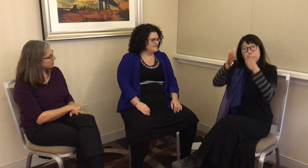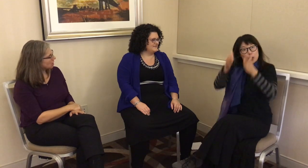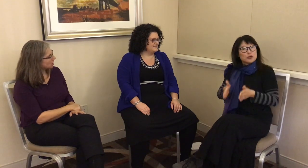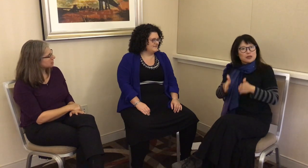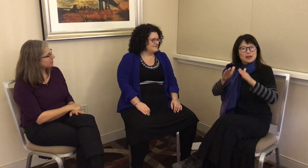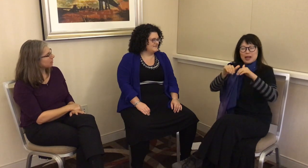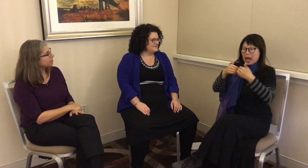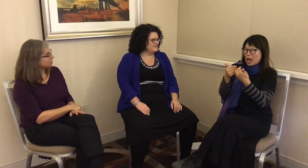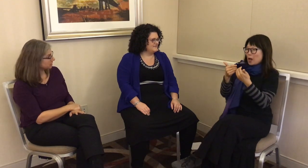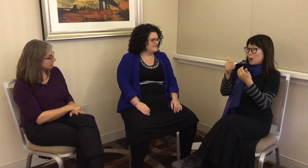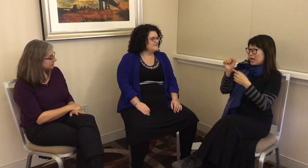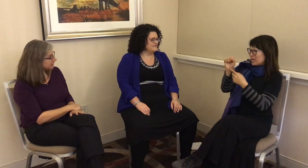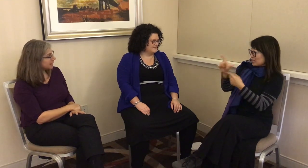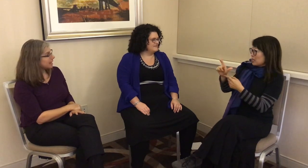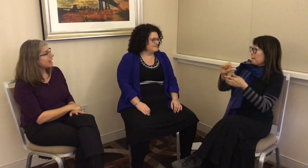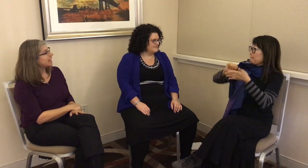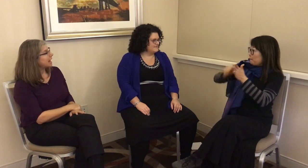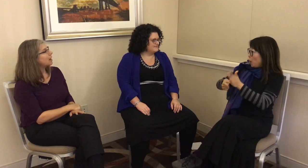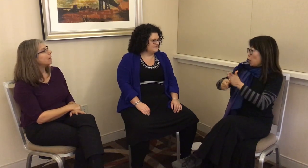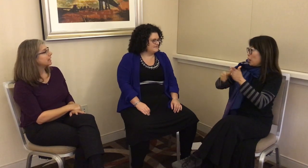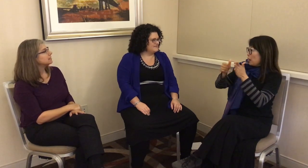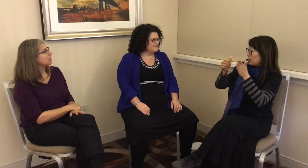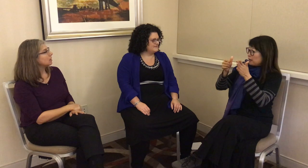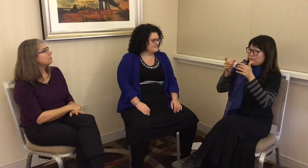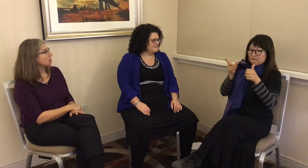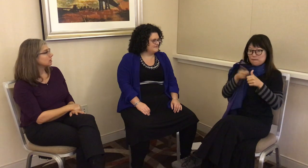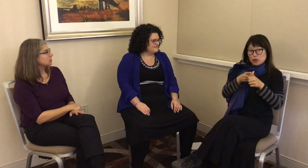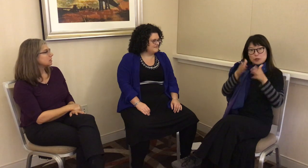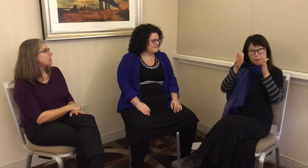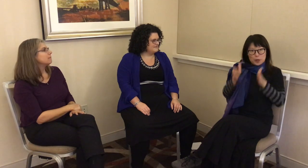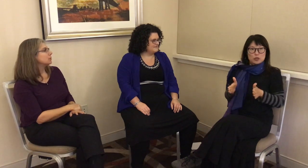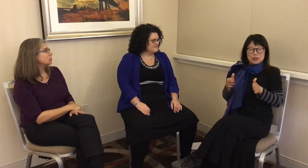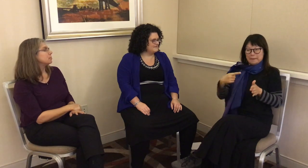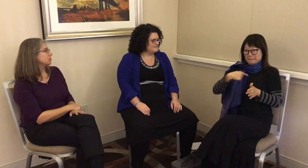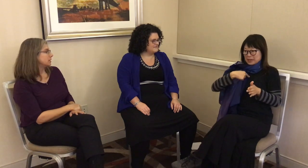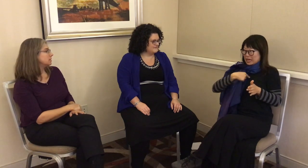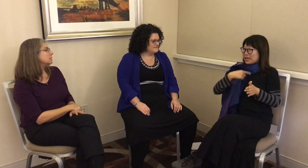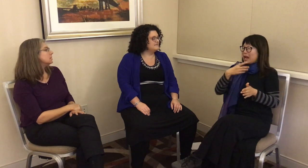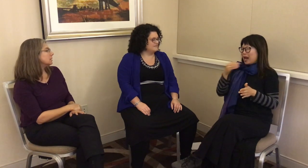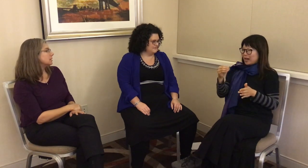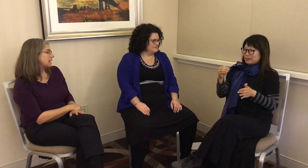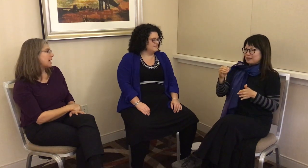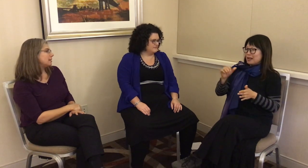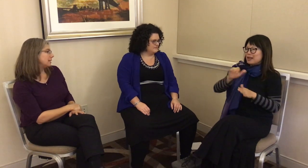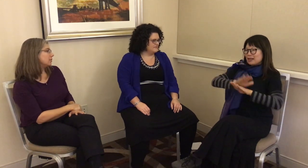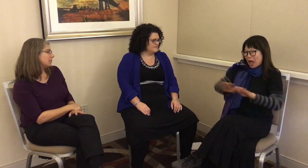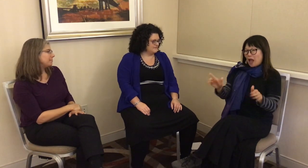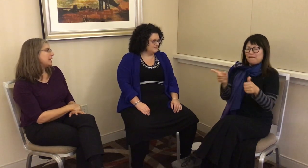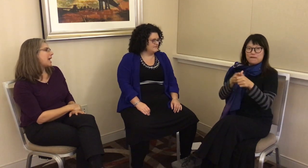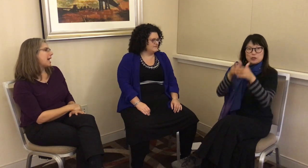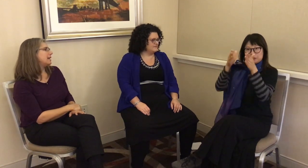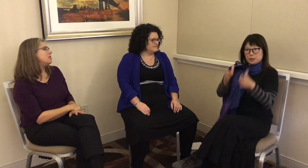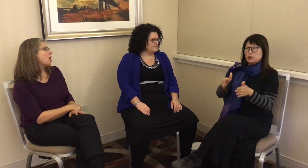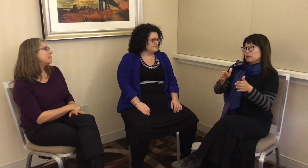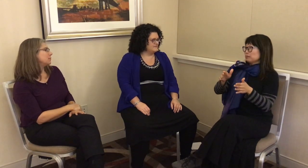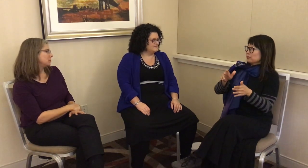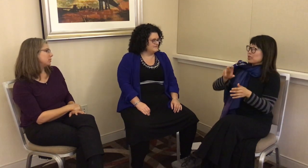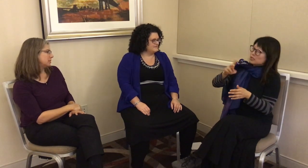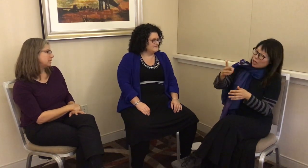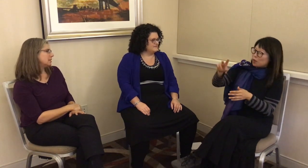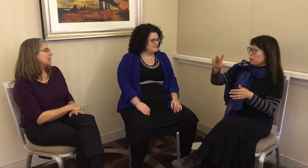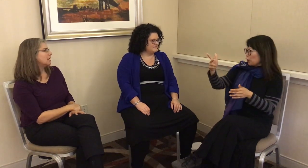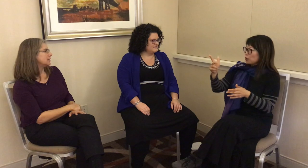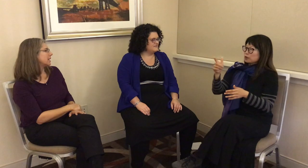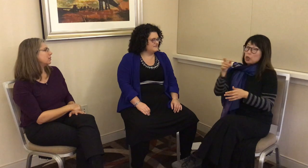talked about a person and how ASL marks first person singular and non-first person – second